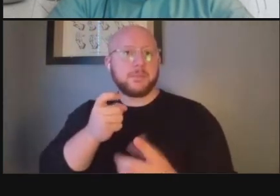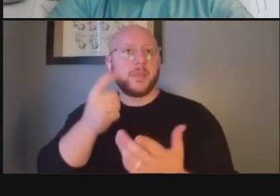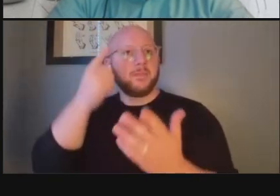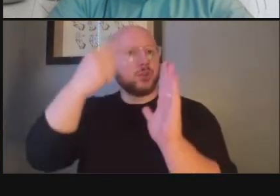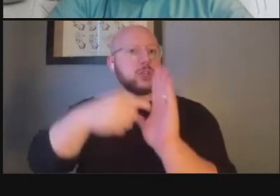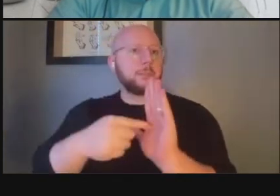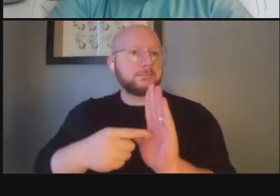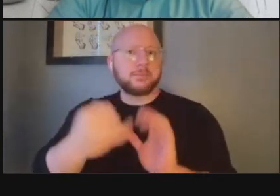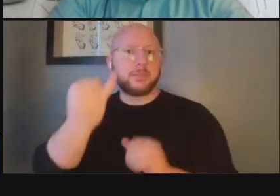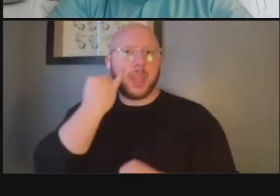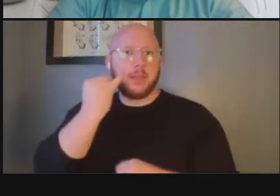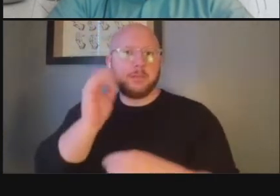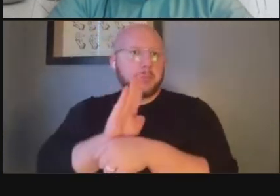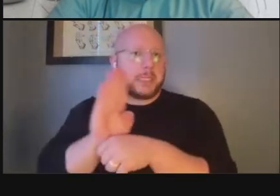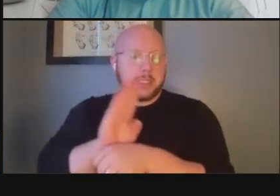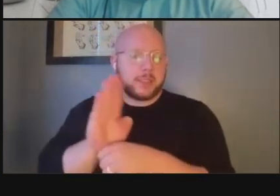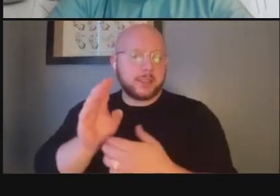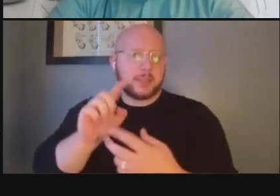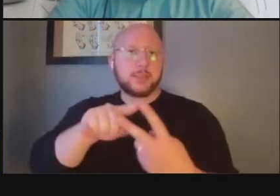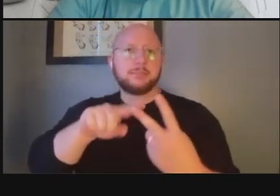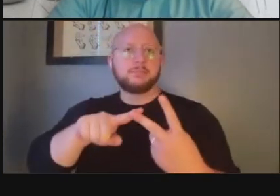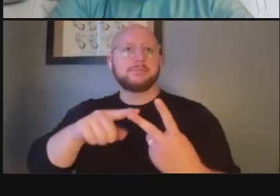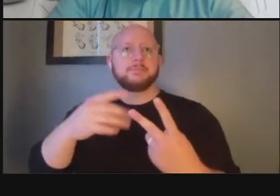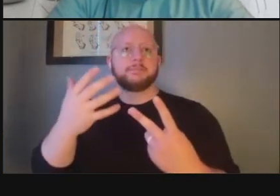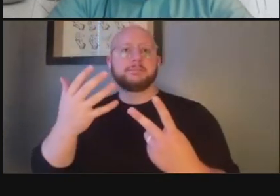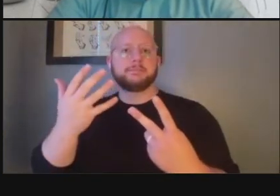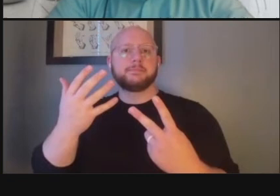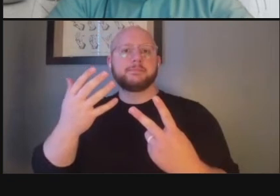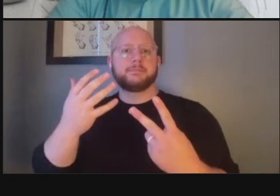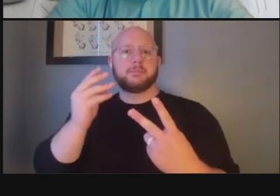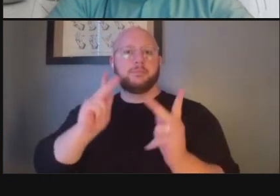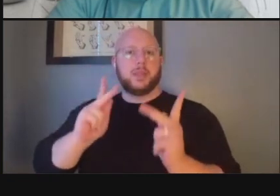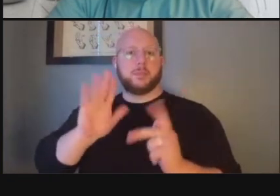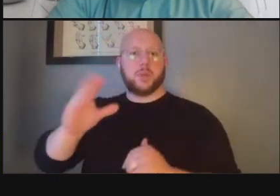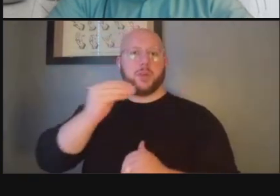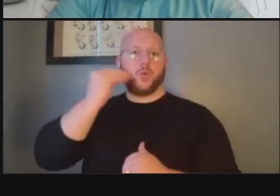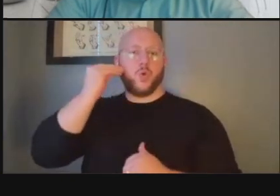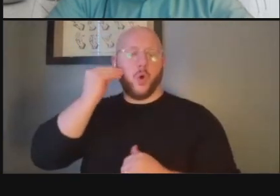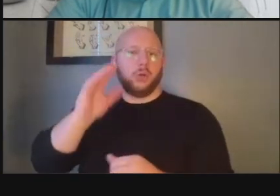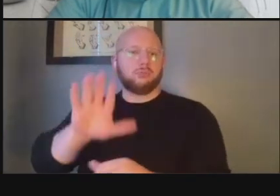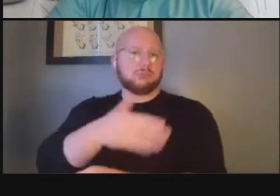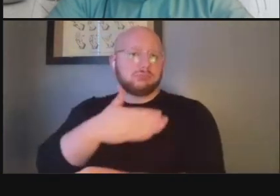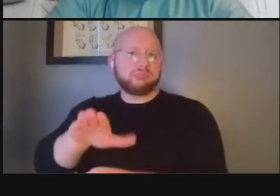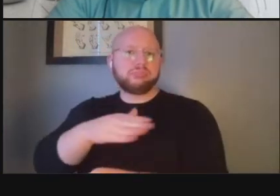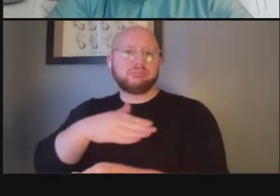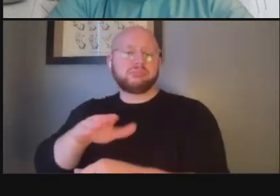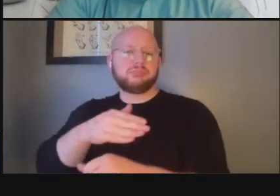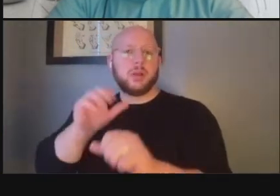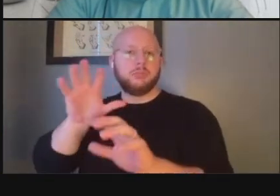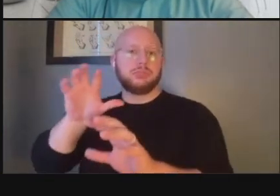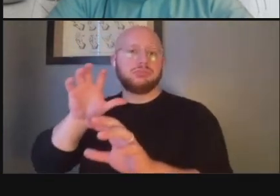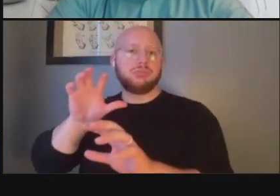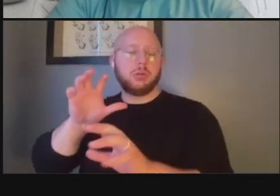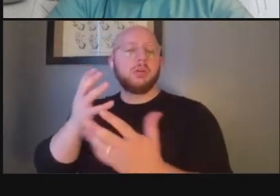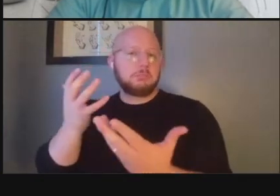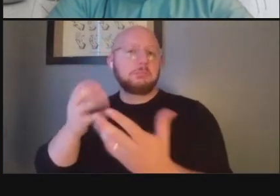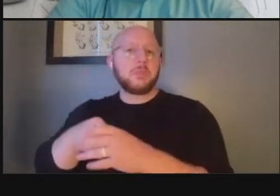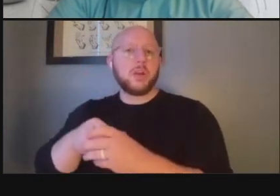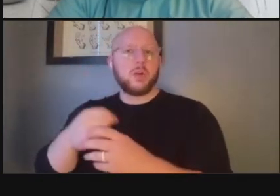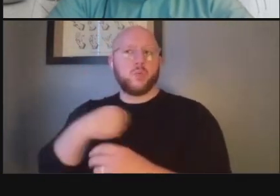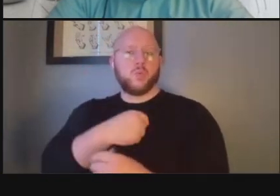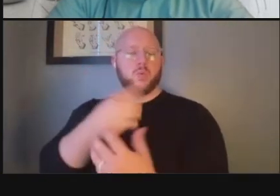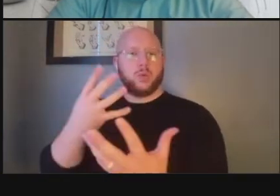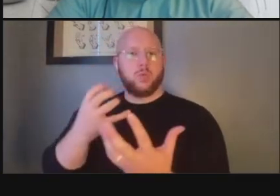if it's a business or if it's a residential uh property uh you know we'd want to direct those uh